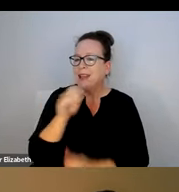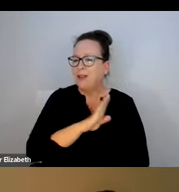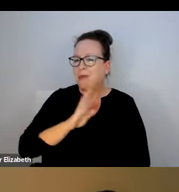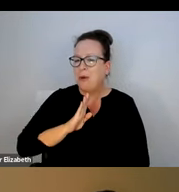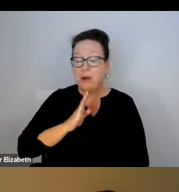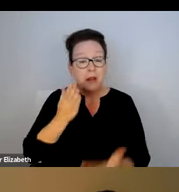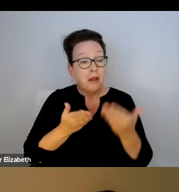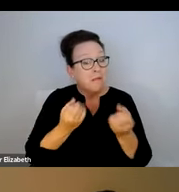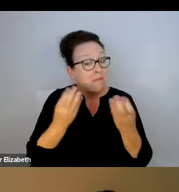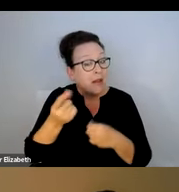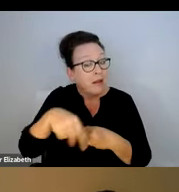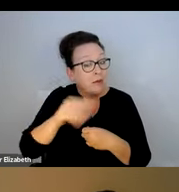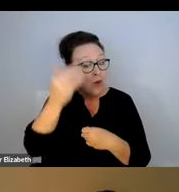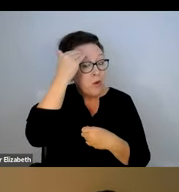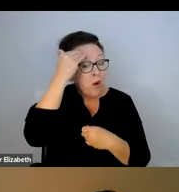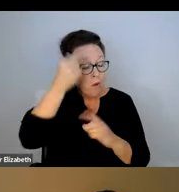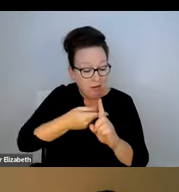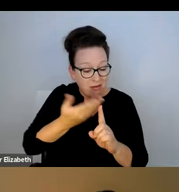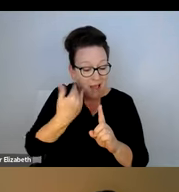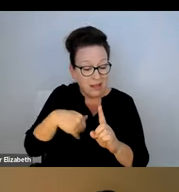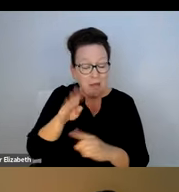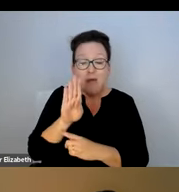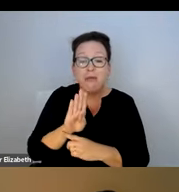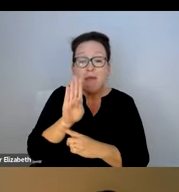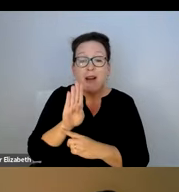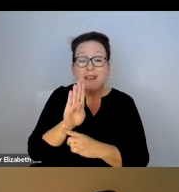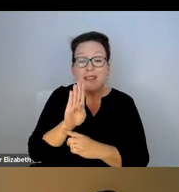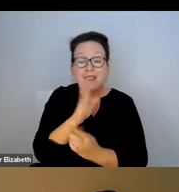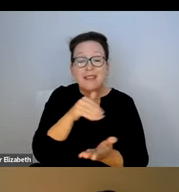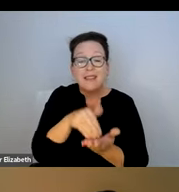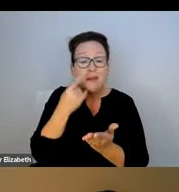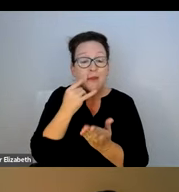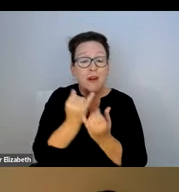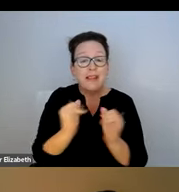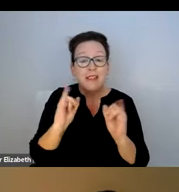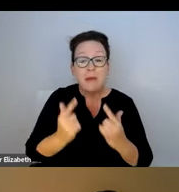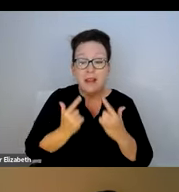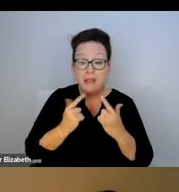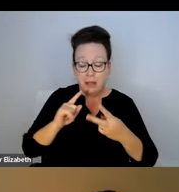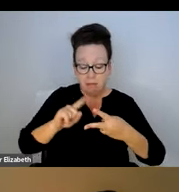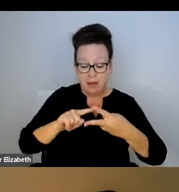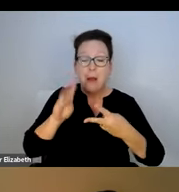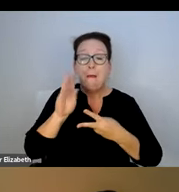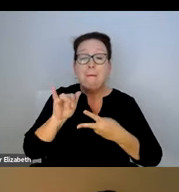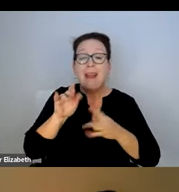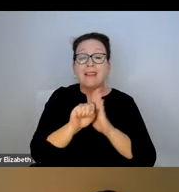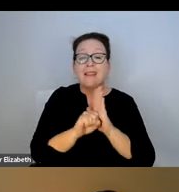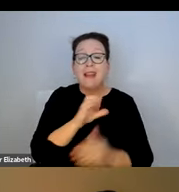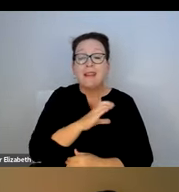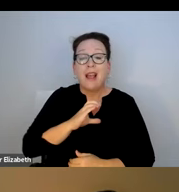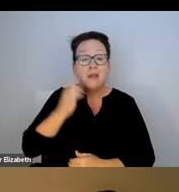I'M NORA NAGLE, A CO-CHAIR OF THE R-TAG EXECUTIVE BOARD AND AS MANY OF YOU MAY KNOW, LAST MONTH R-TAG, THE BOSTON CENTER FOR